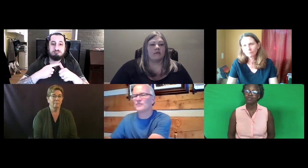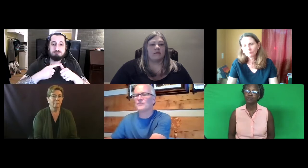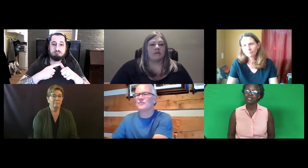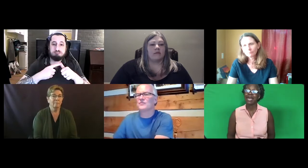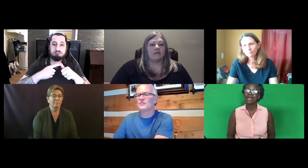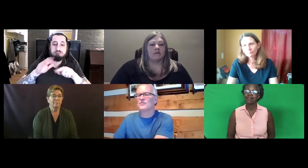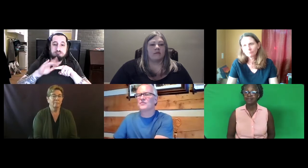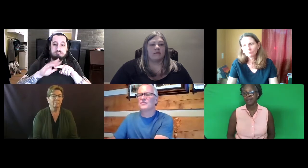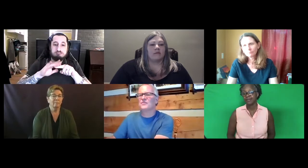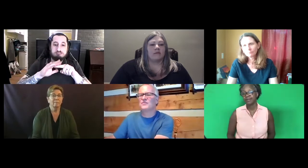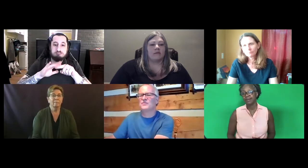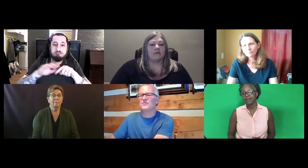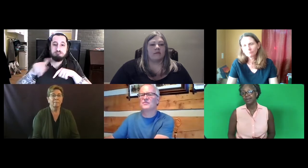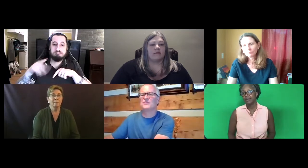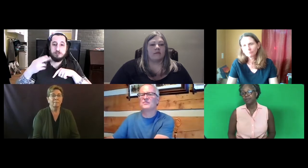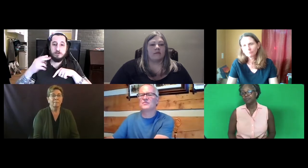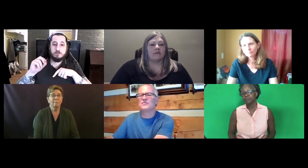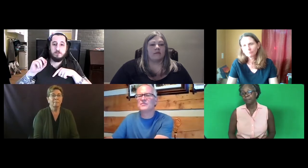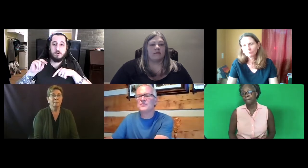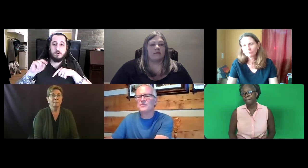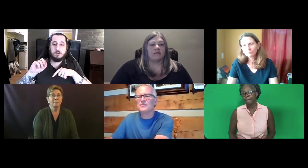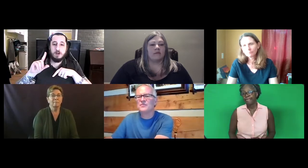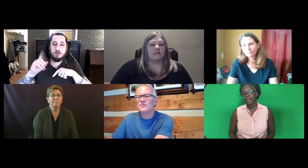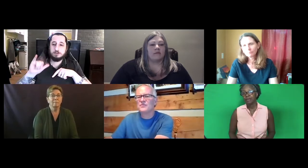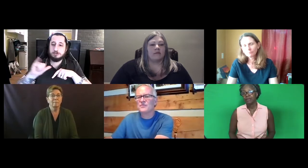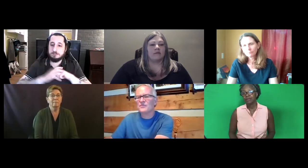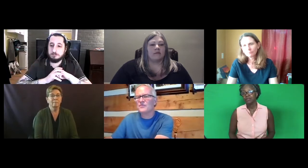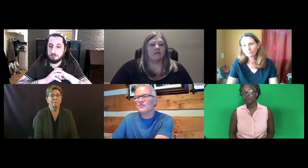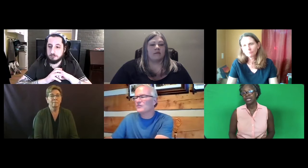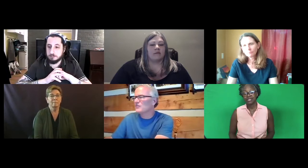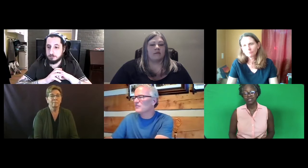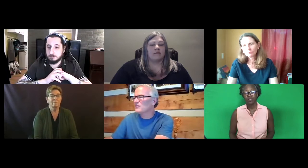really analyze that. So it begins with phonology.